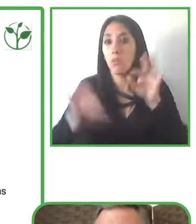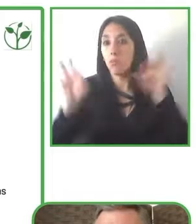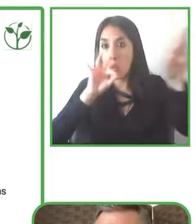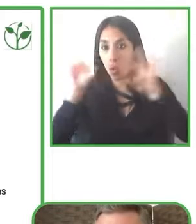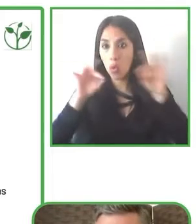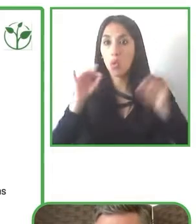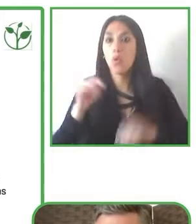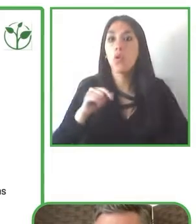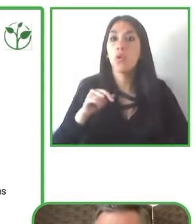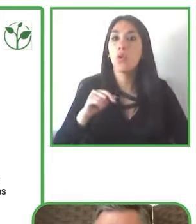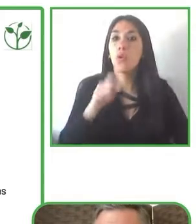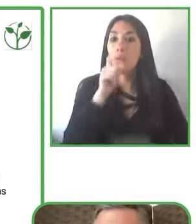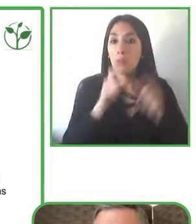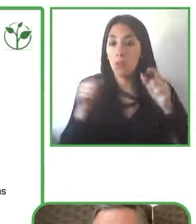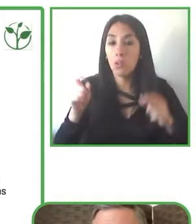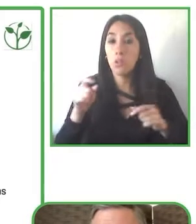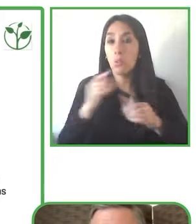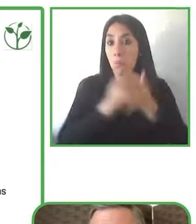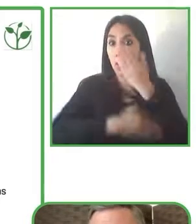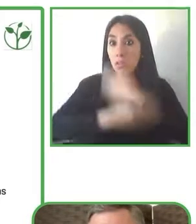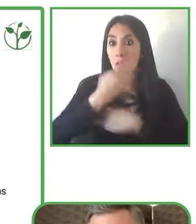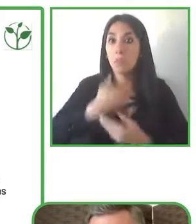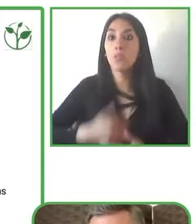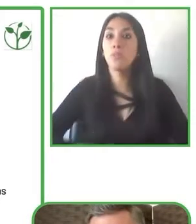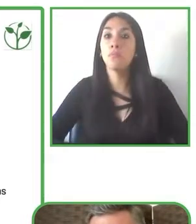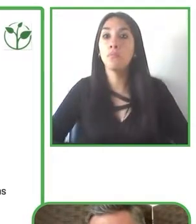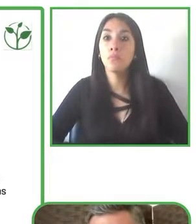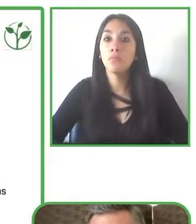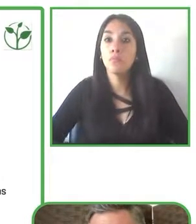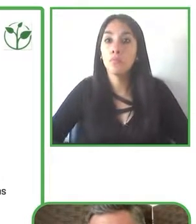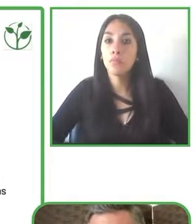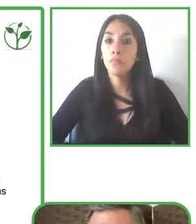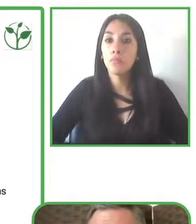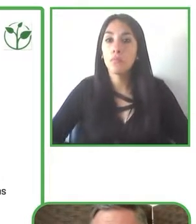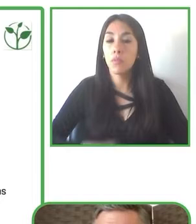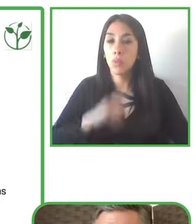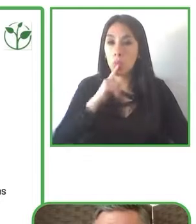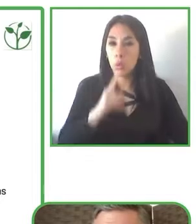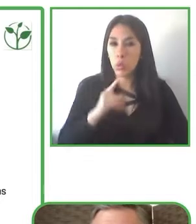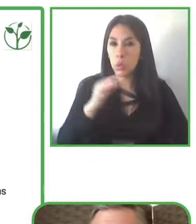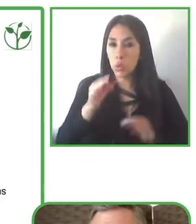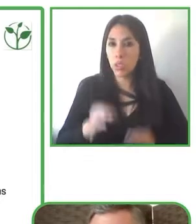recreation areas that their in-person offerings are accessible including